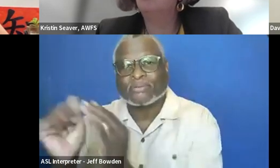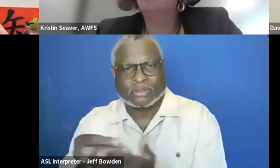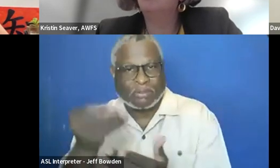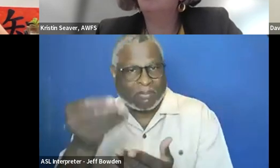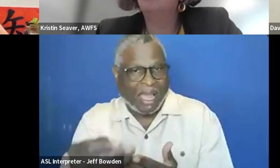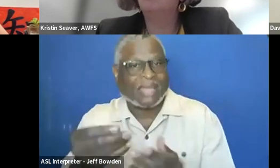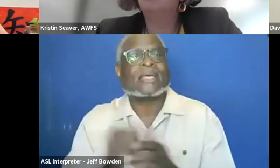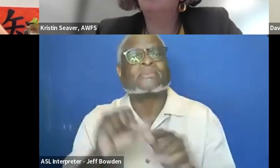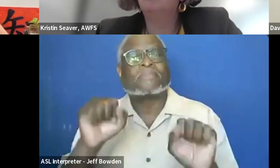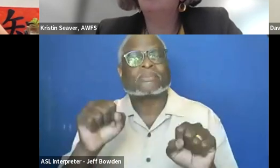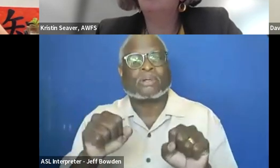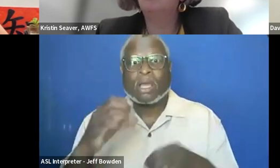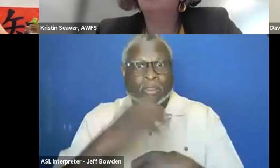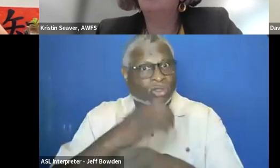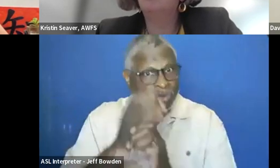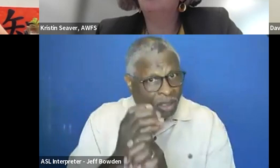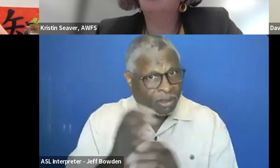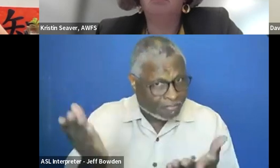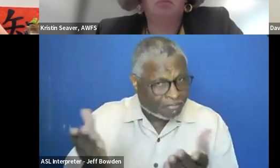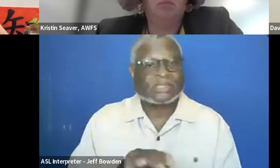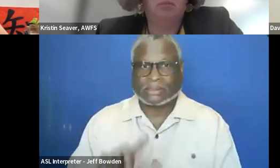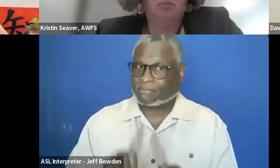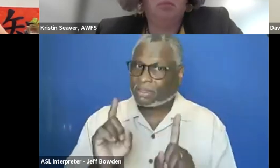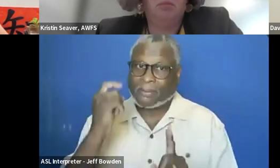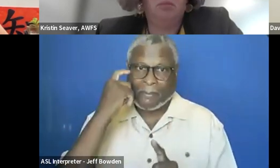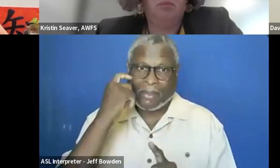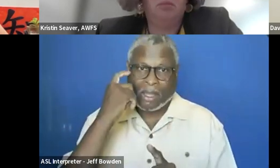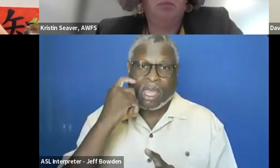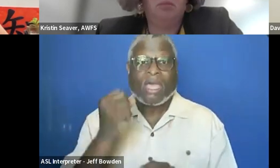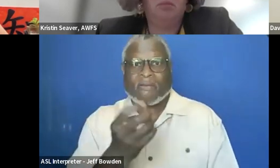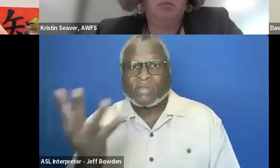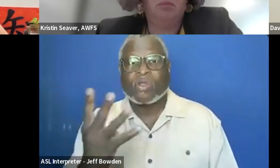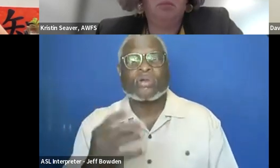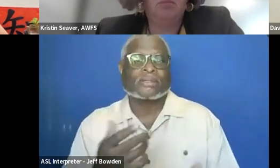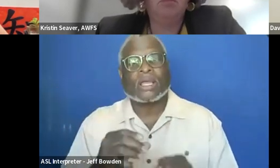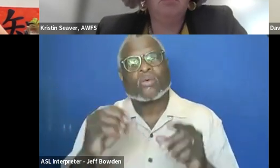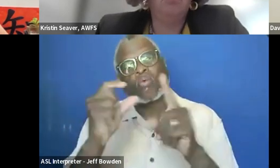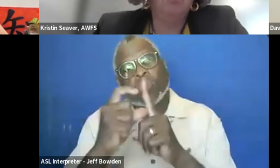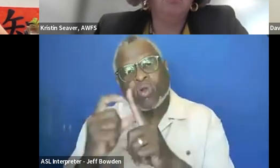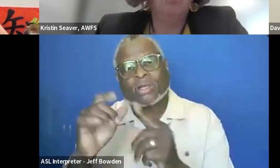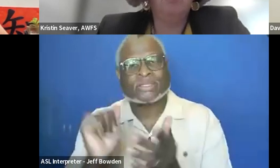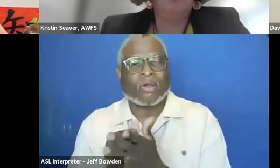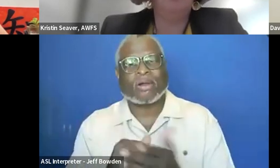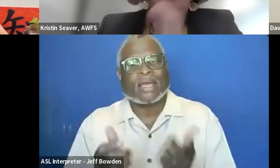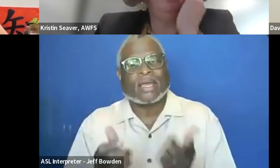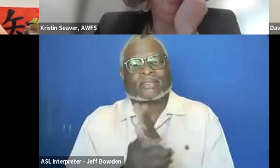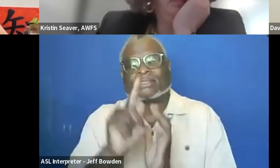Construction: We have a few like classifiers or auto detected traits for like construction